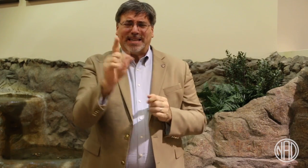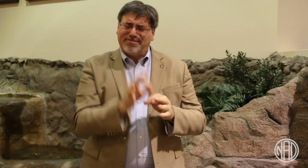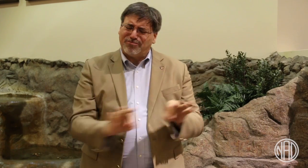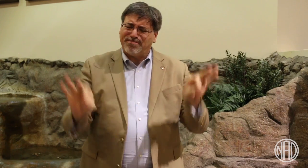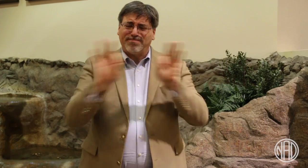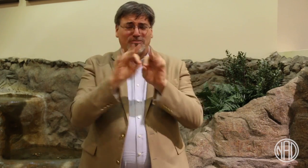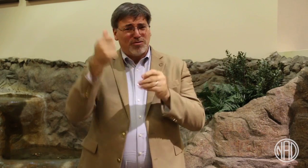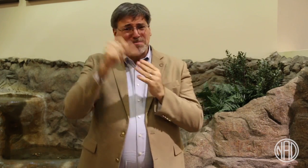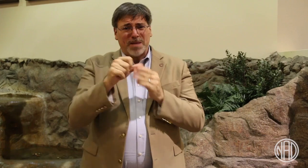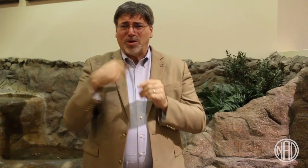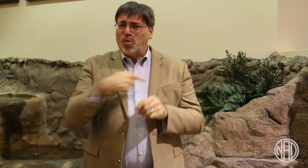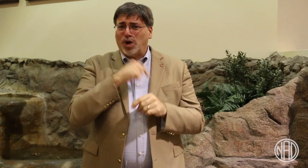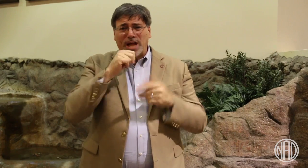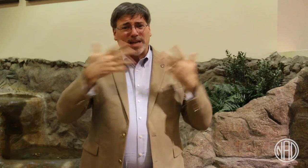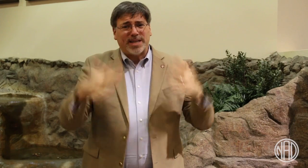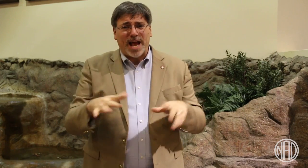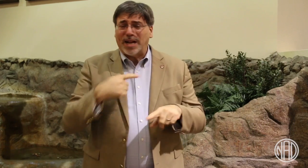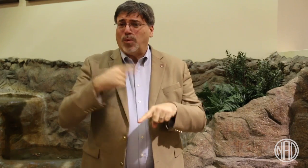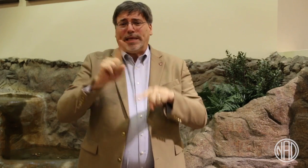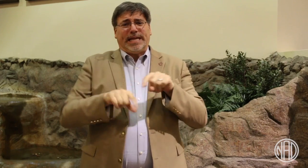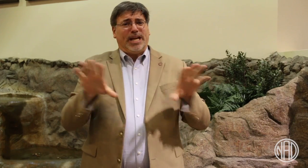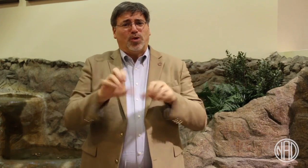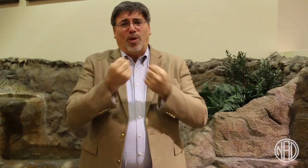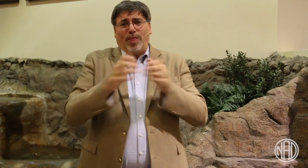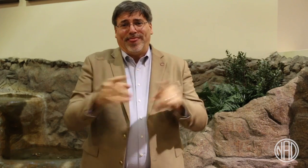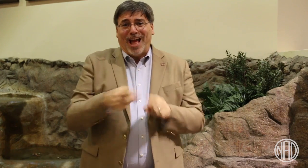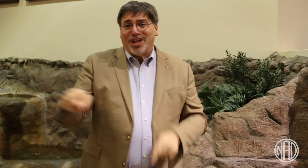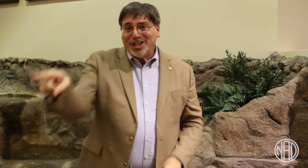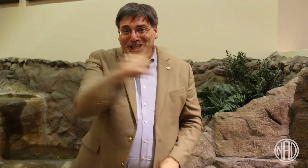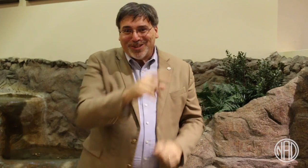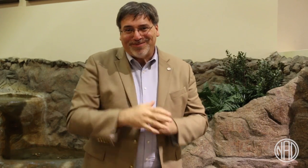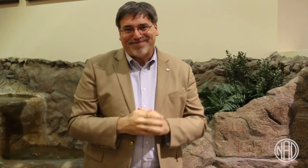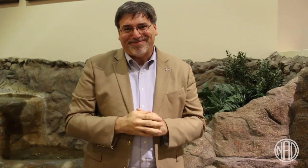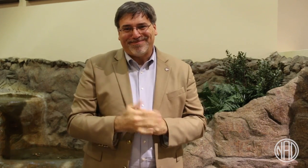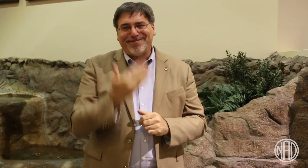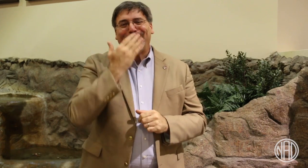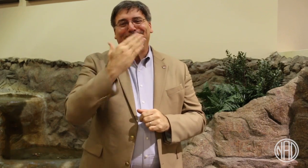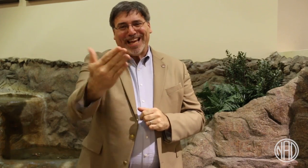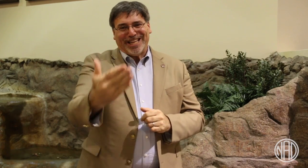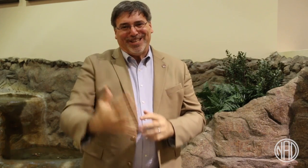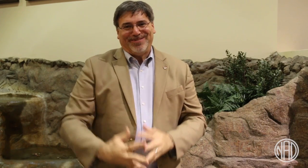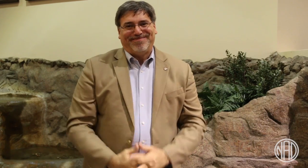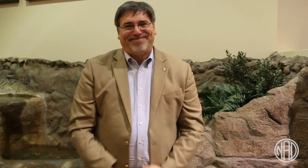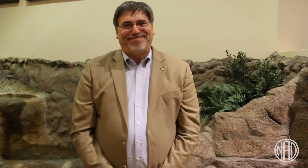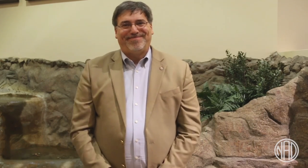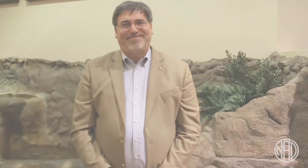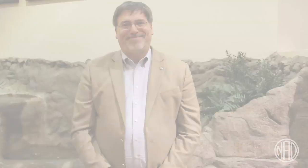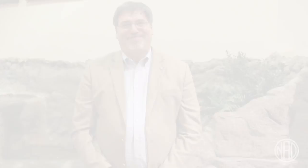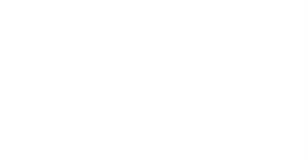Remember, we're not done and we can't do our work without you. Thank you.